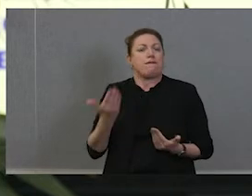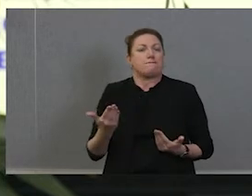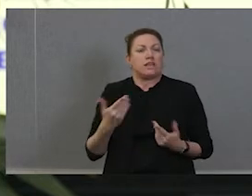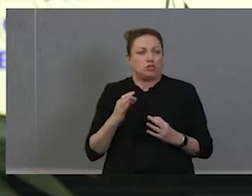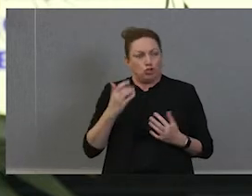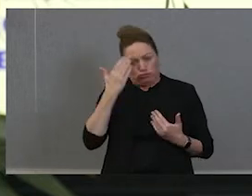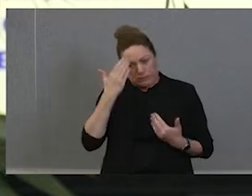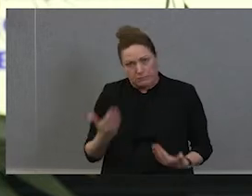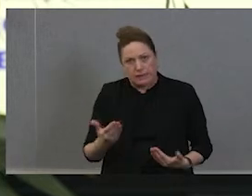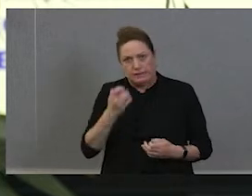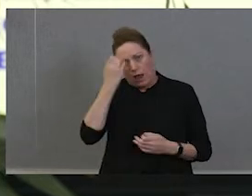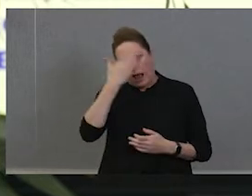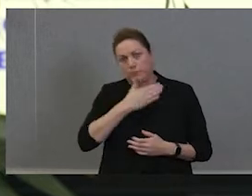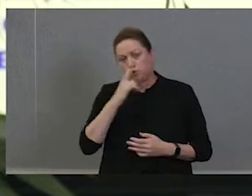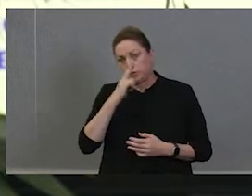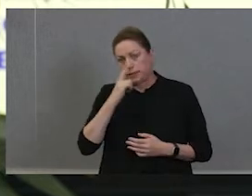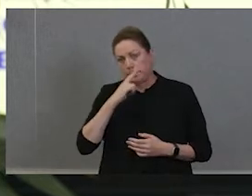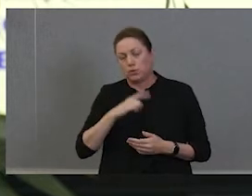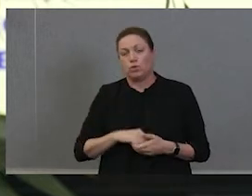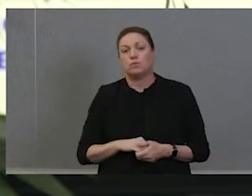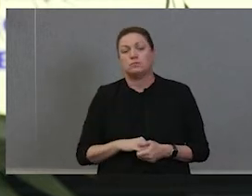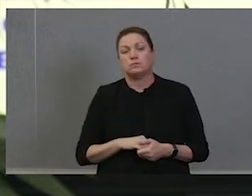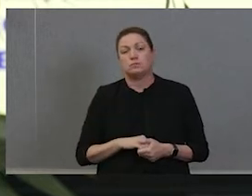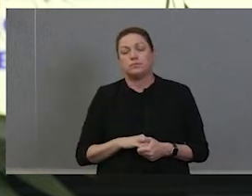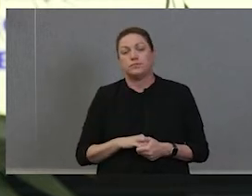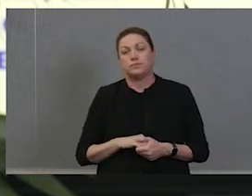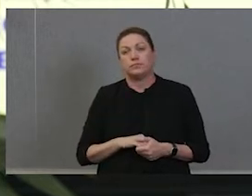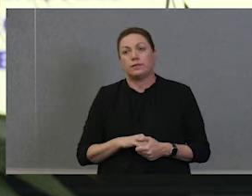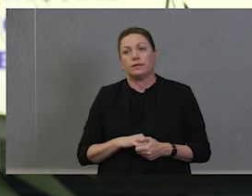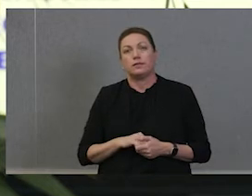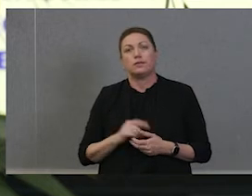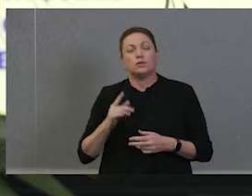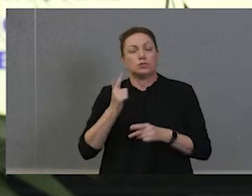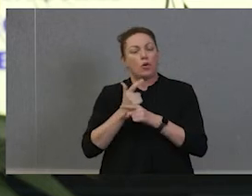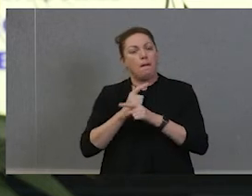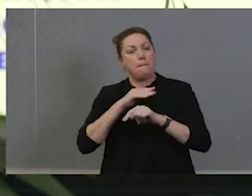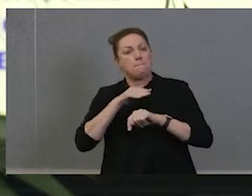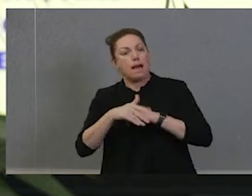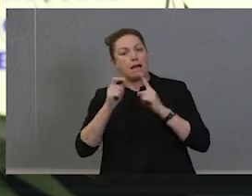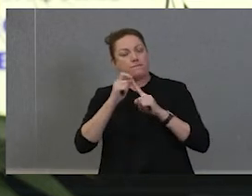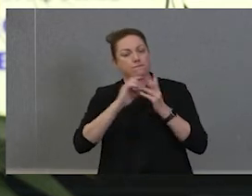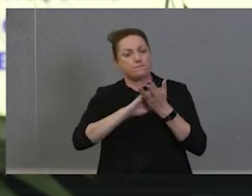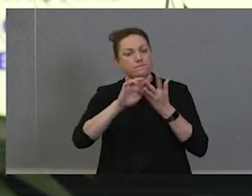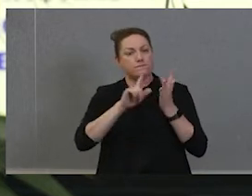described philanthropy is an act of reconciliation. I'd really love you to unpack that a little bit for us.